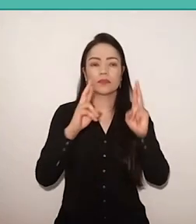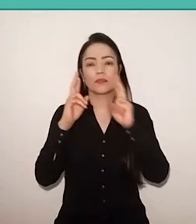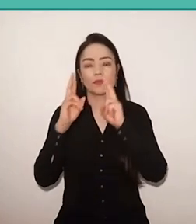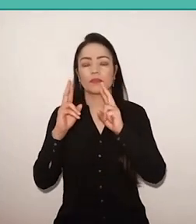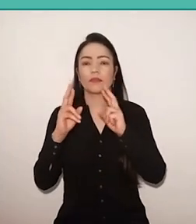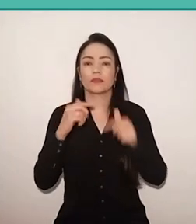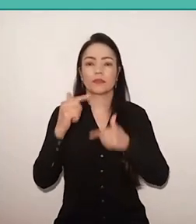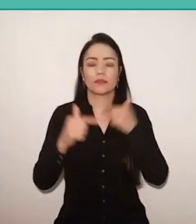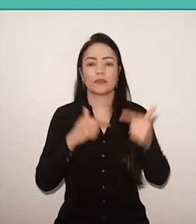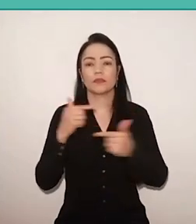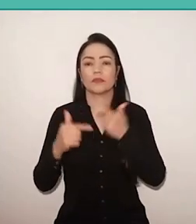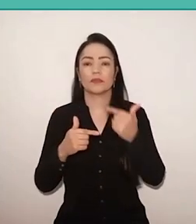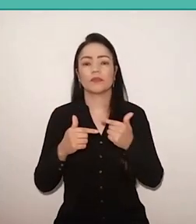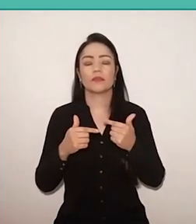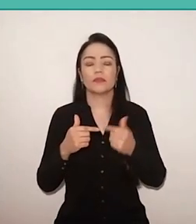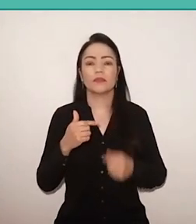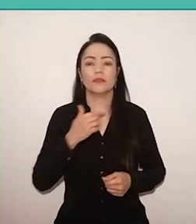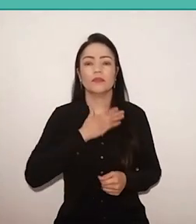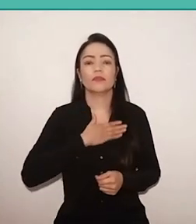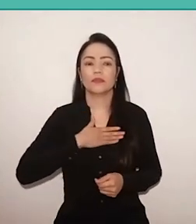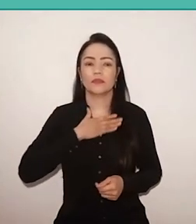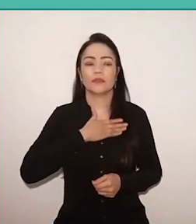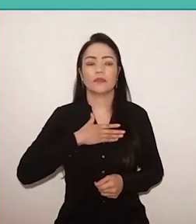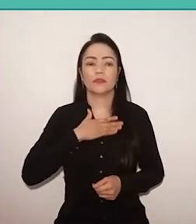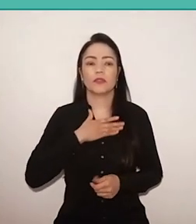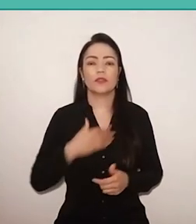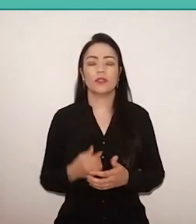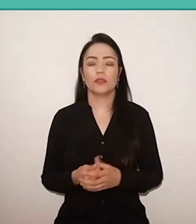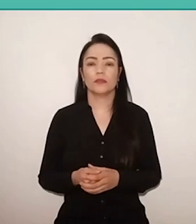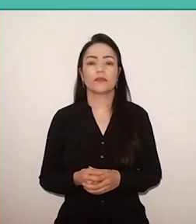and it's a great pleasure share this responsibility